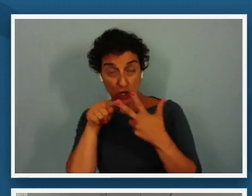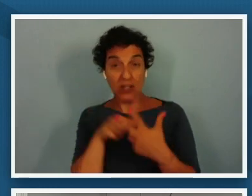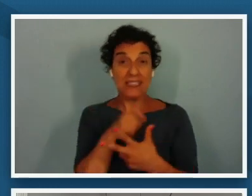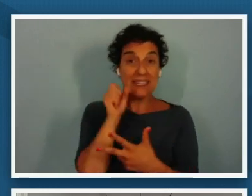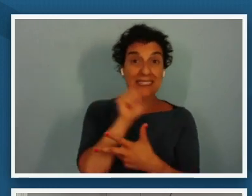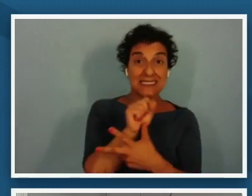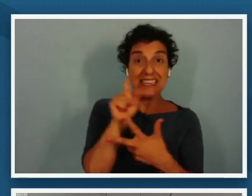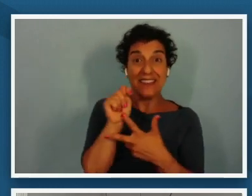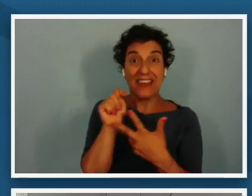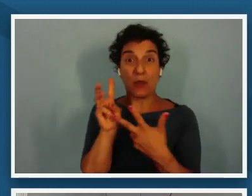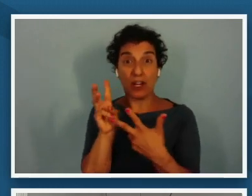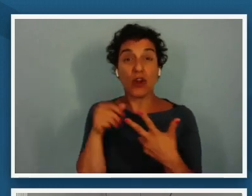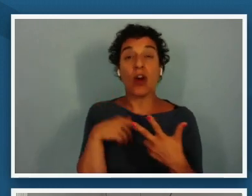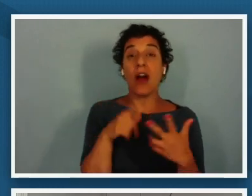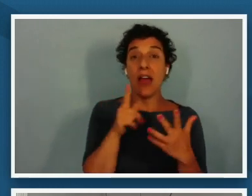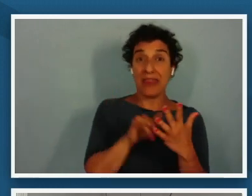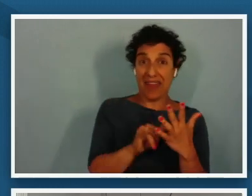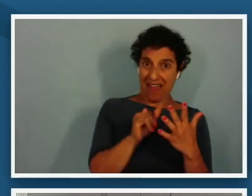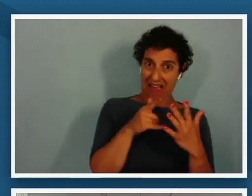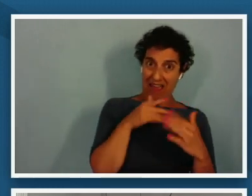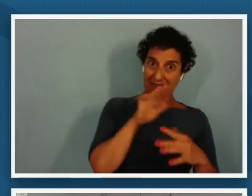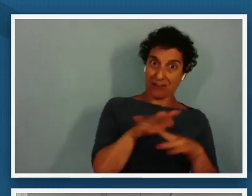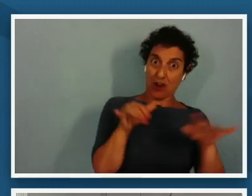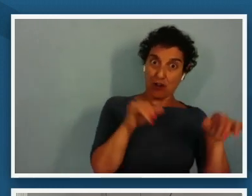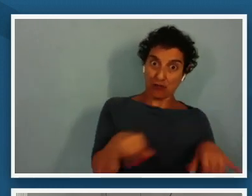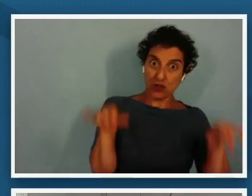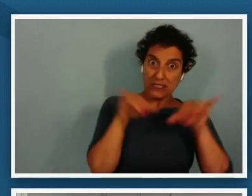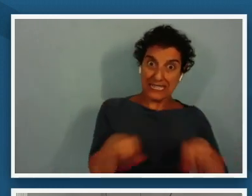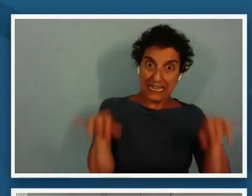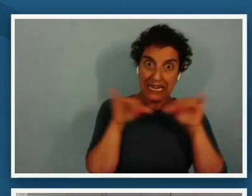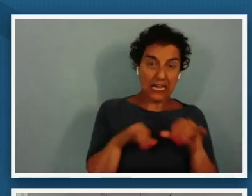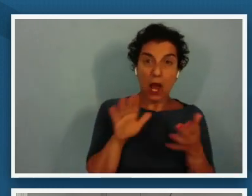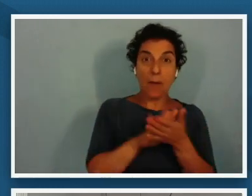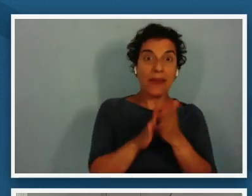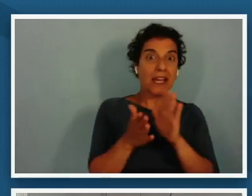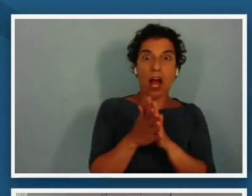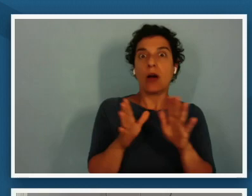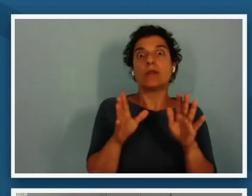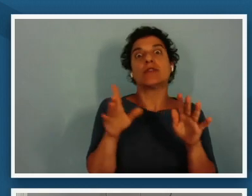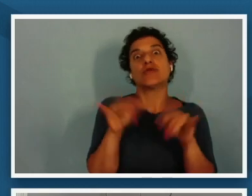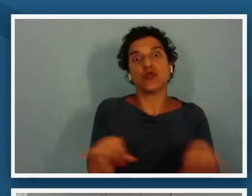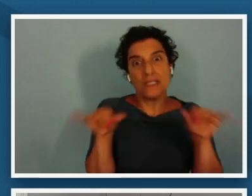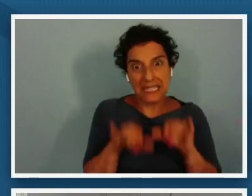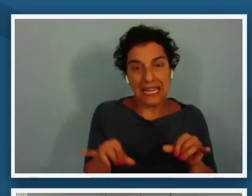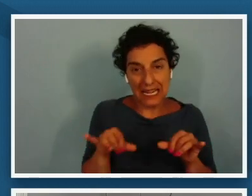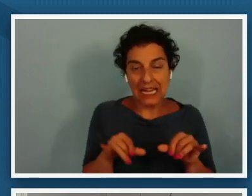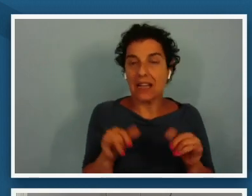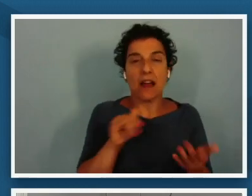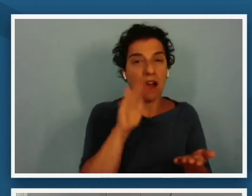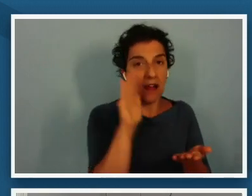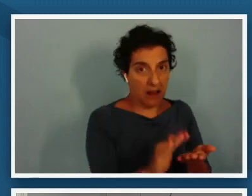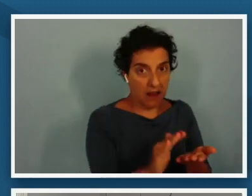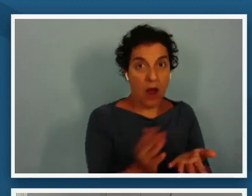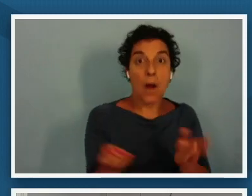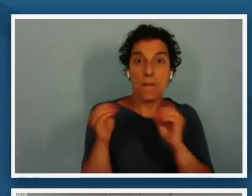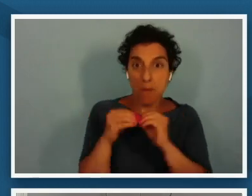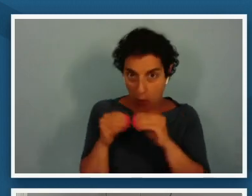routine becomes so routine that you spend less attention on the routine and